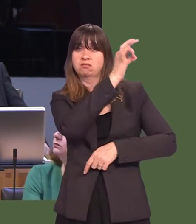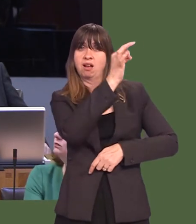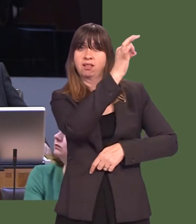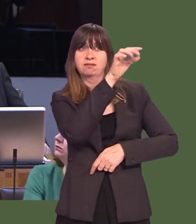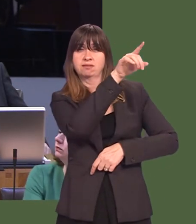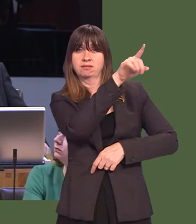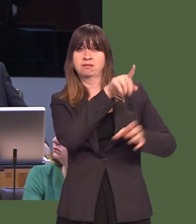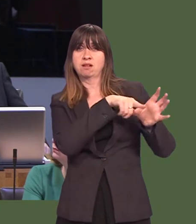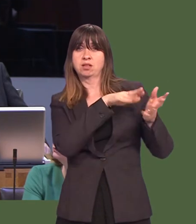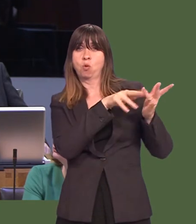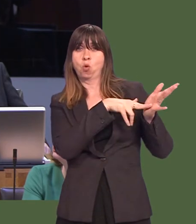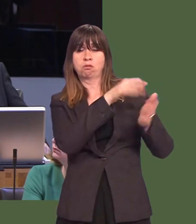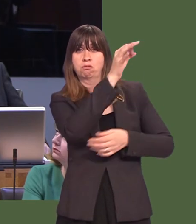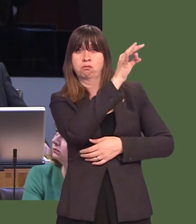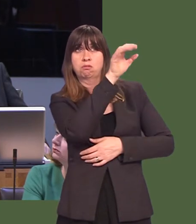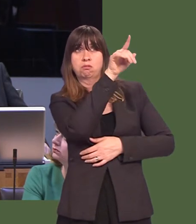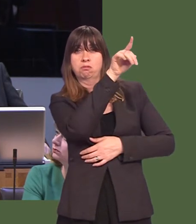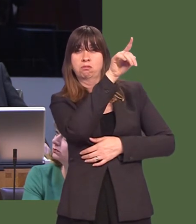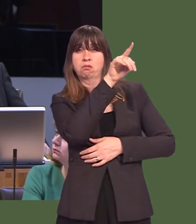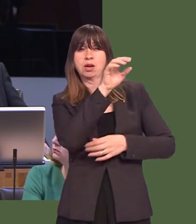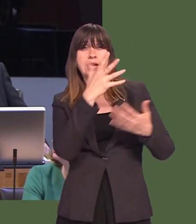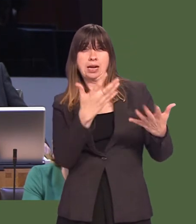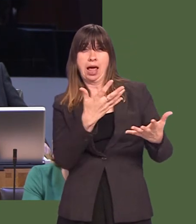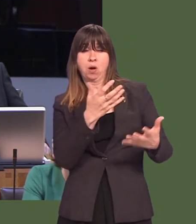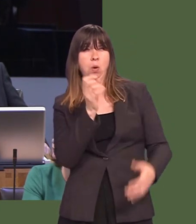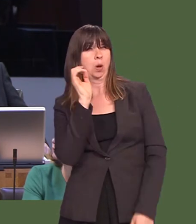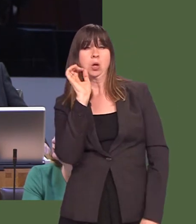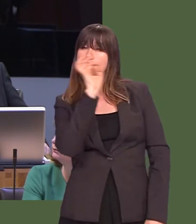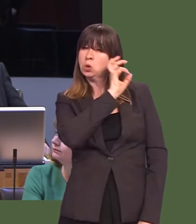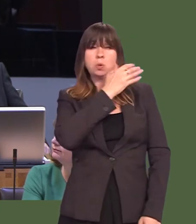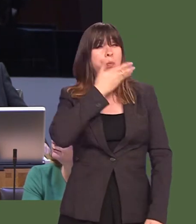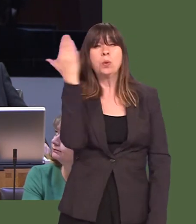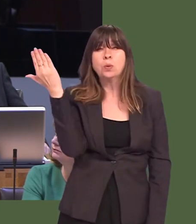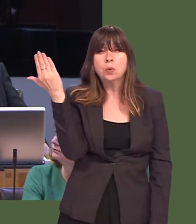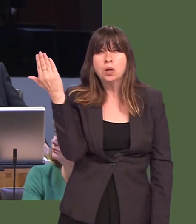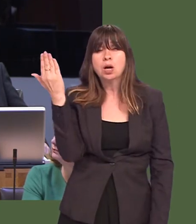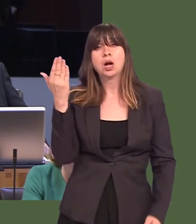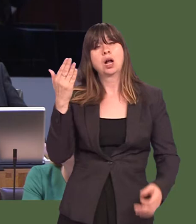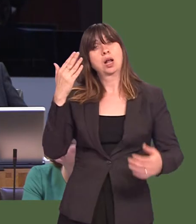In Ynys MÙn, I understand that there is now not a single psychiatric consultant for mental